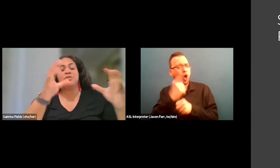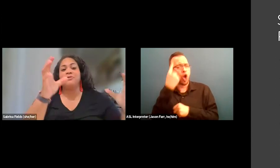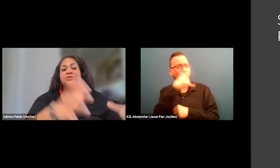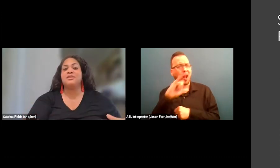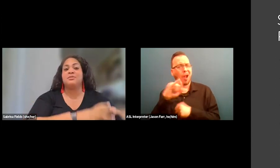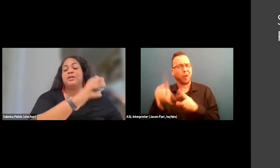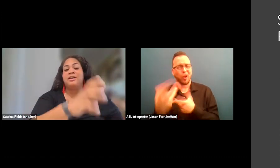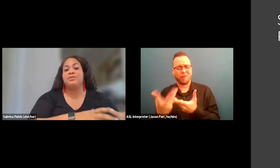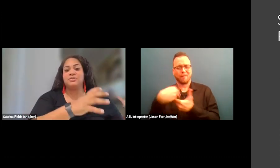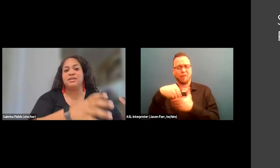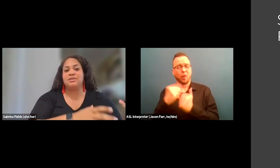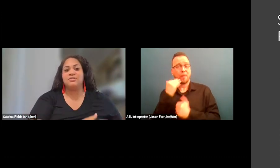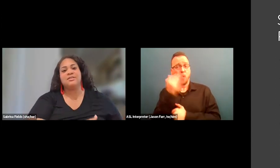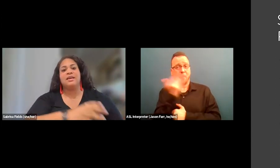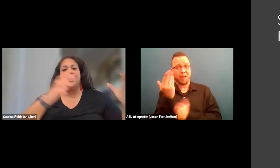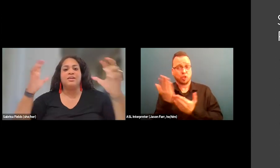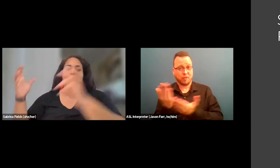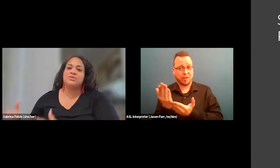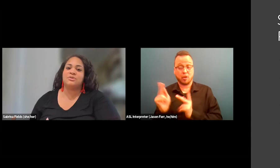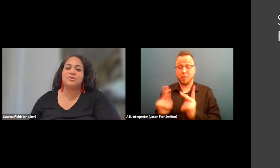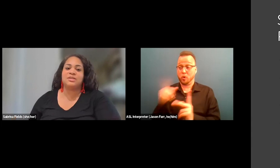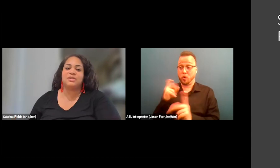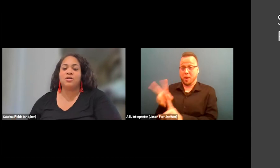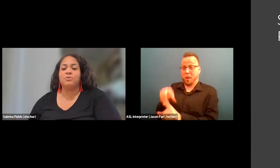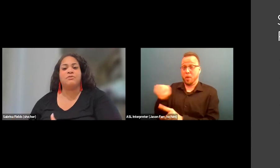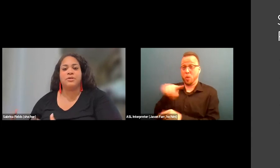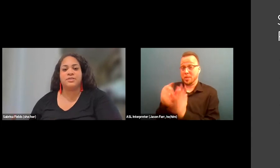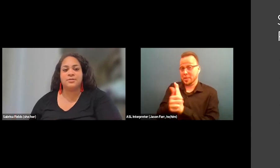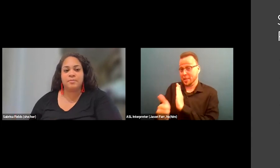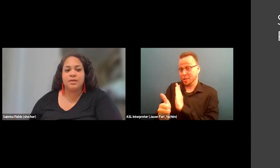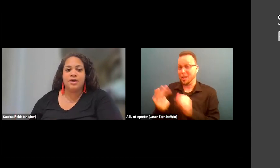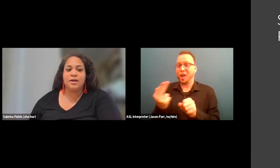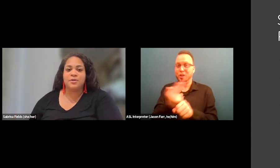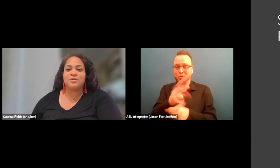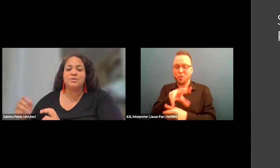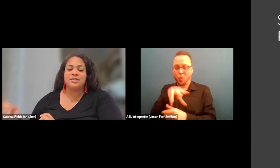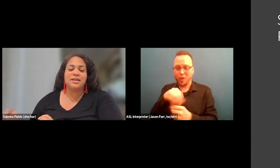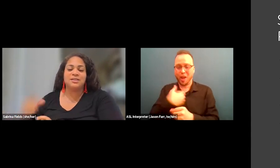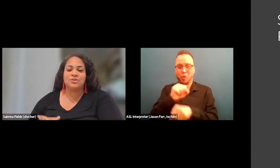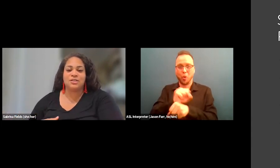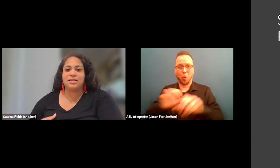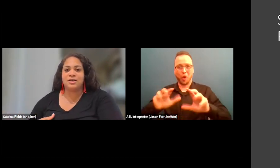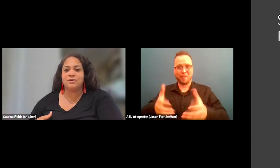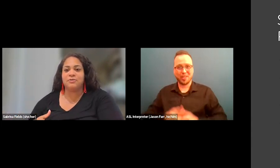So that folks could then apply those skills and use those in our workforce. So in a second, you'll get to hear